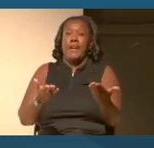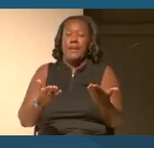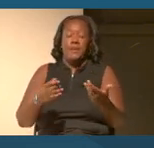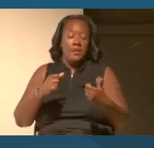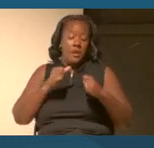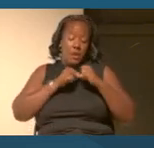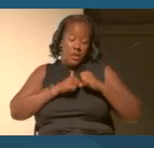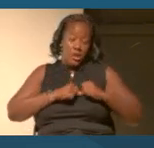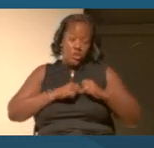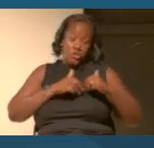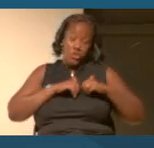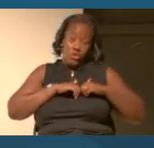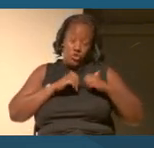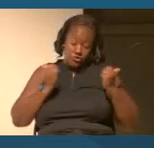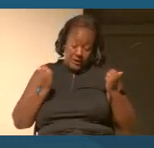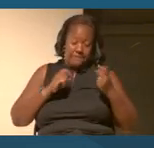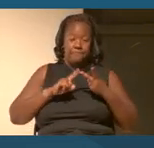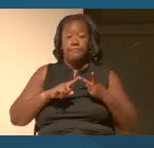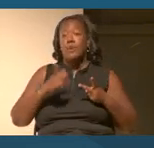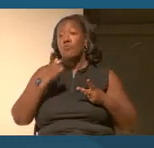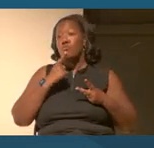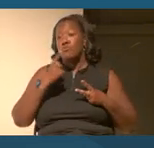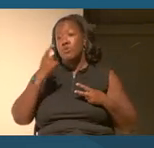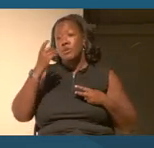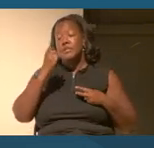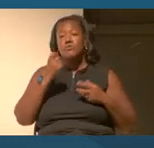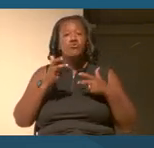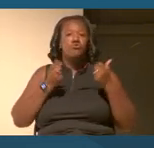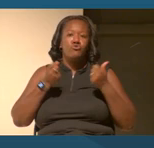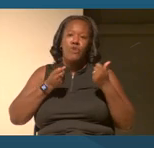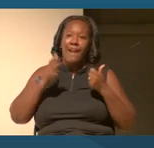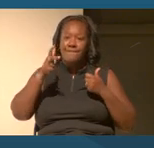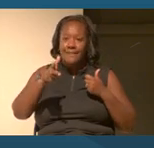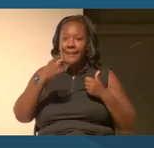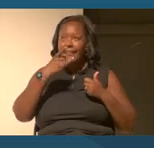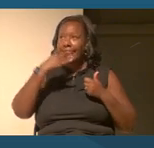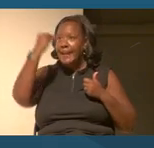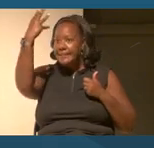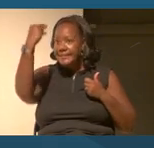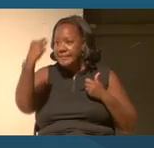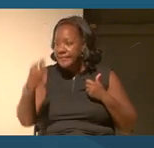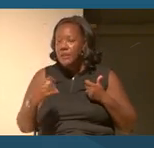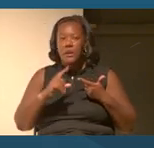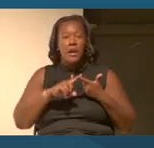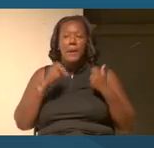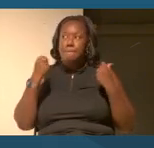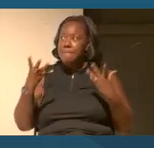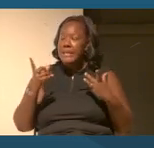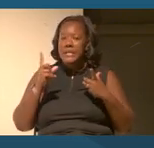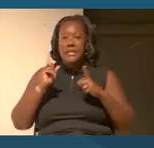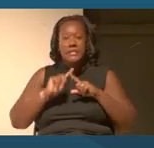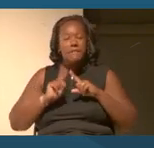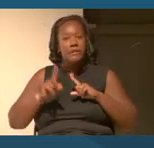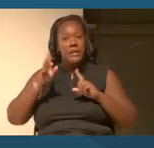We'd have to take away stoplights. We'd have to take away many of the inventions that help us to survive in everyday life.